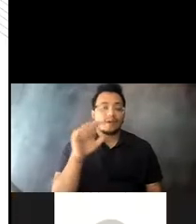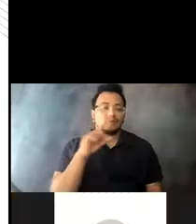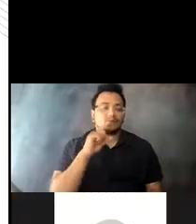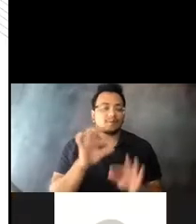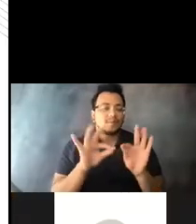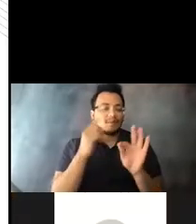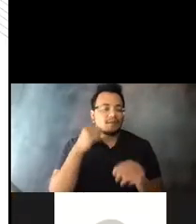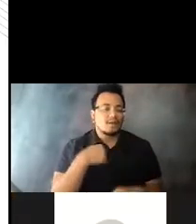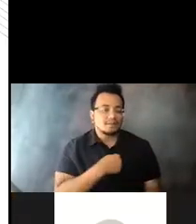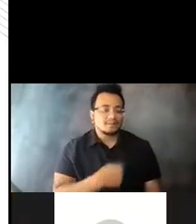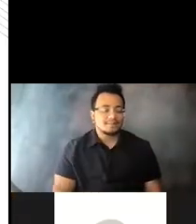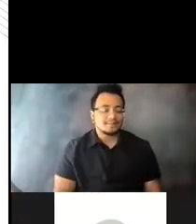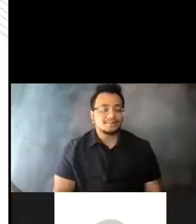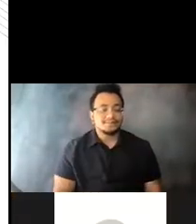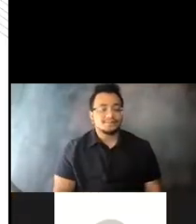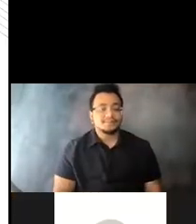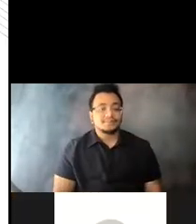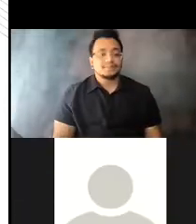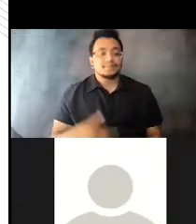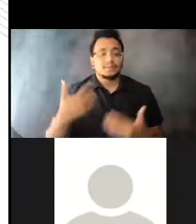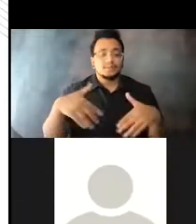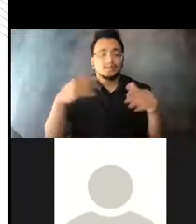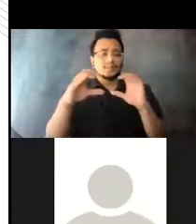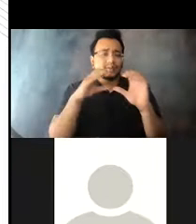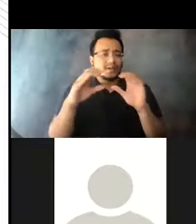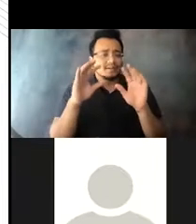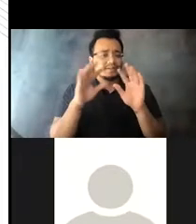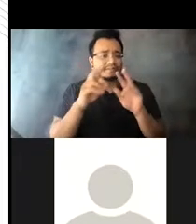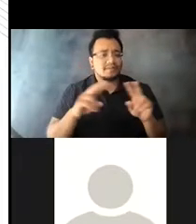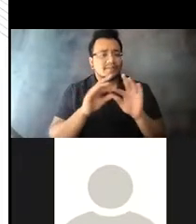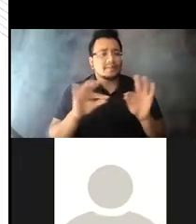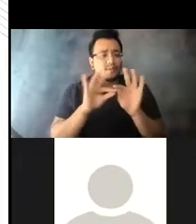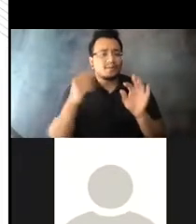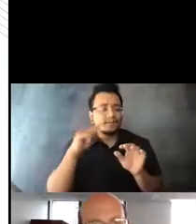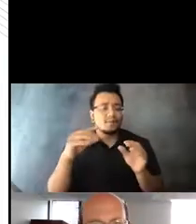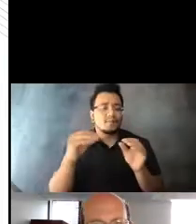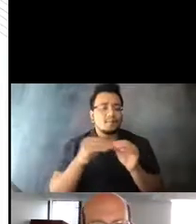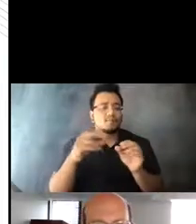15:09:22 We've heard today how communications is vitally important to renewed transit ridership and I would like to see if we can dig a little 15:09:22 bit deeper.